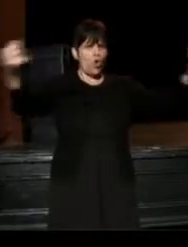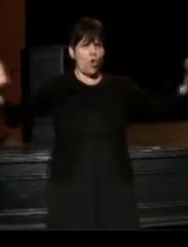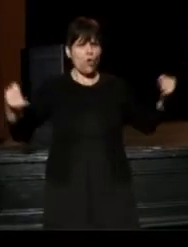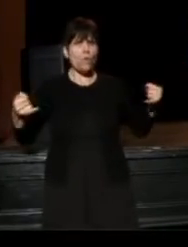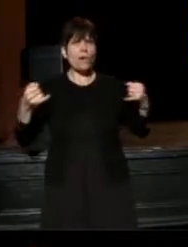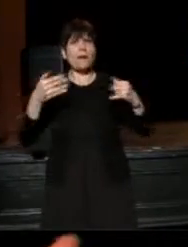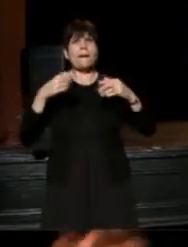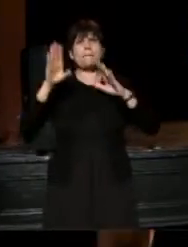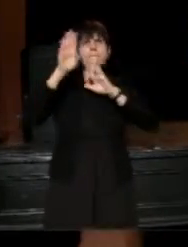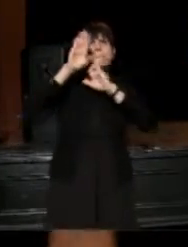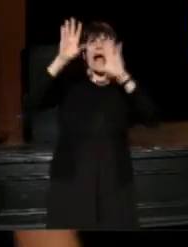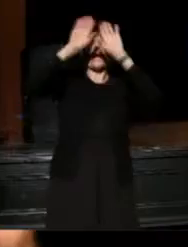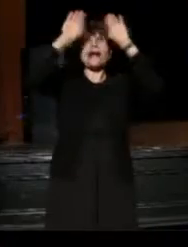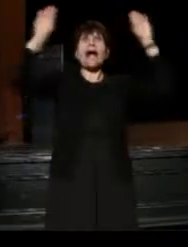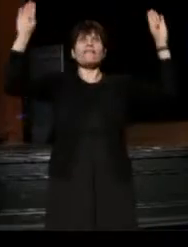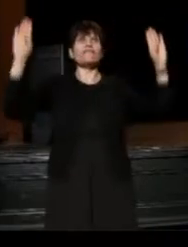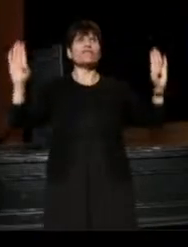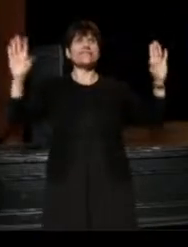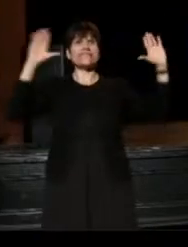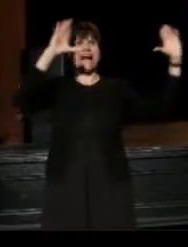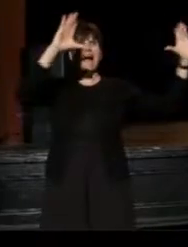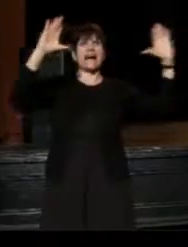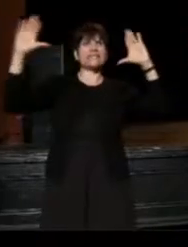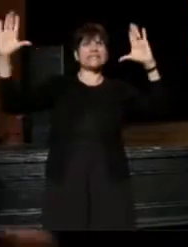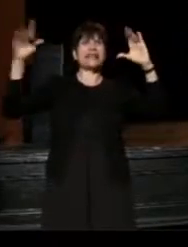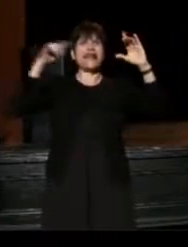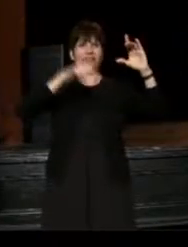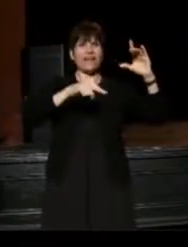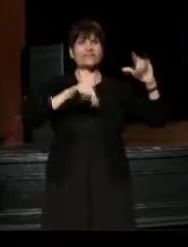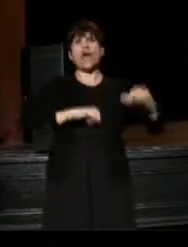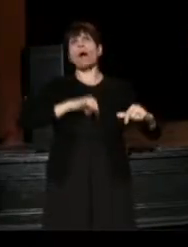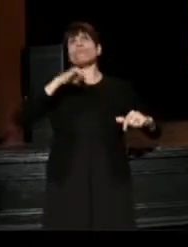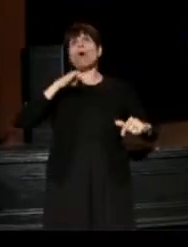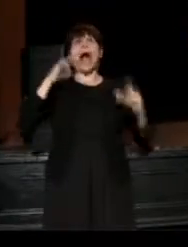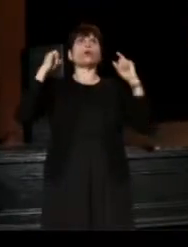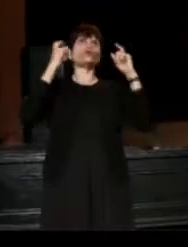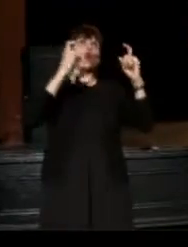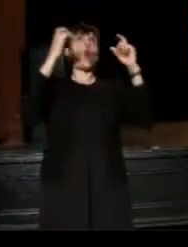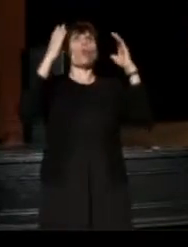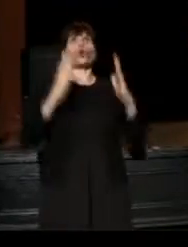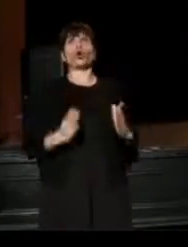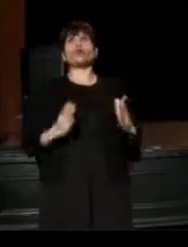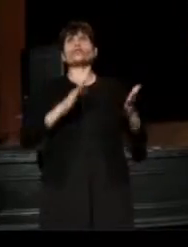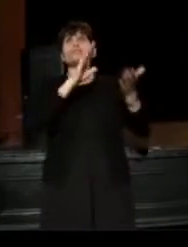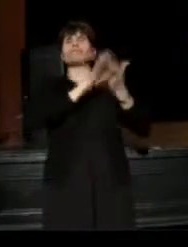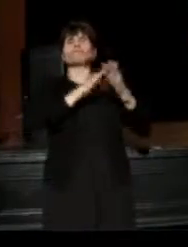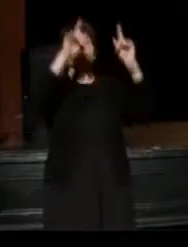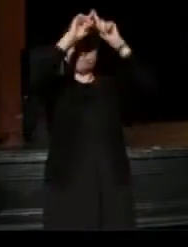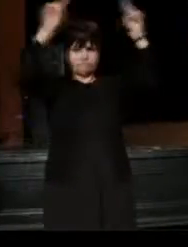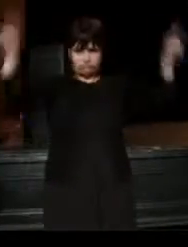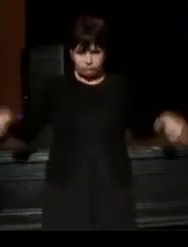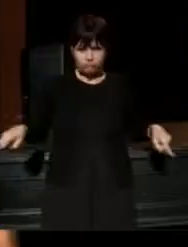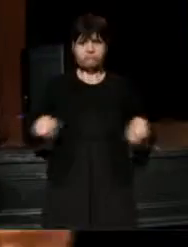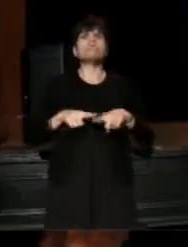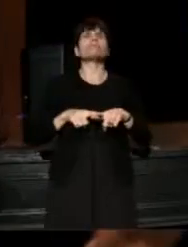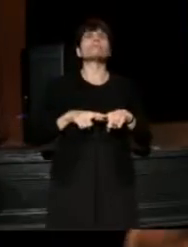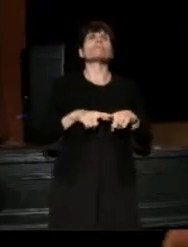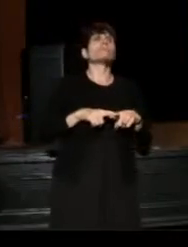it had two giant signs that said, "These are proud donors", and so, they got oligarchic at the prime locations